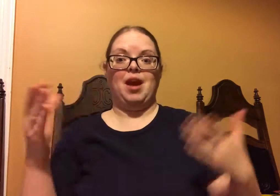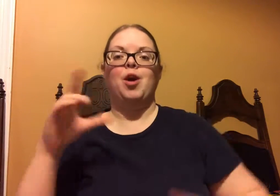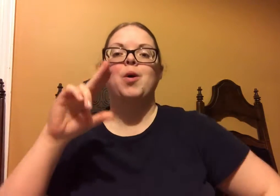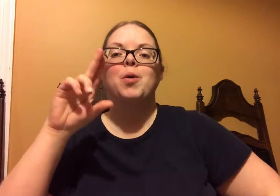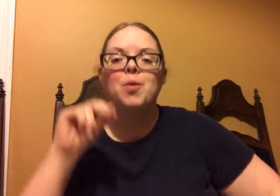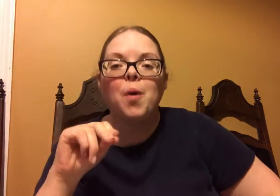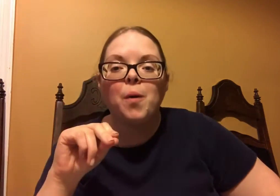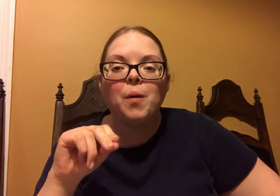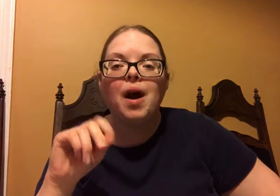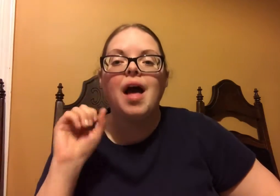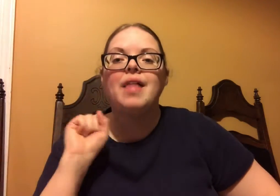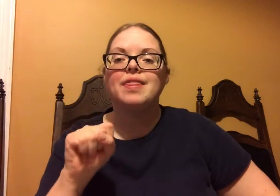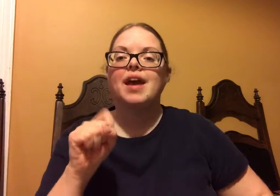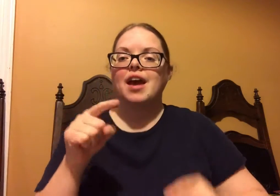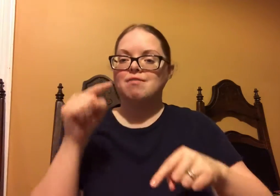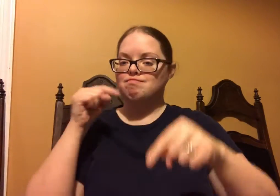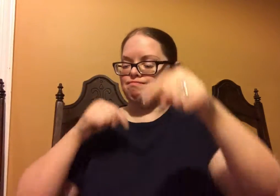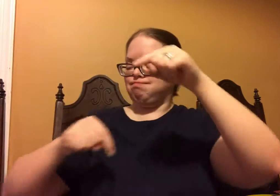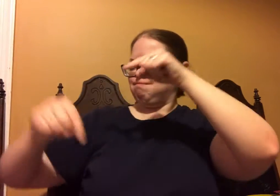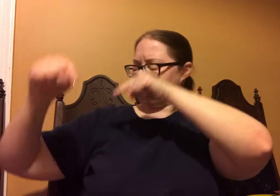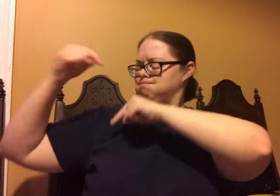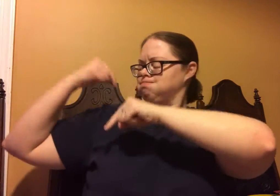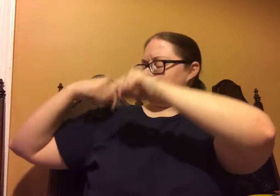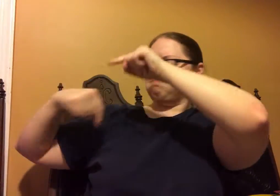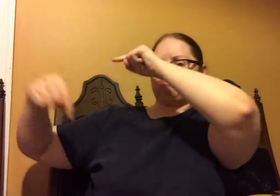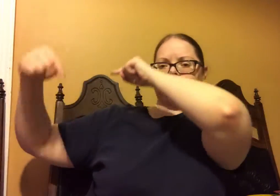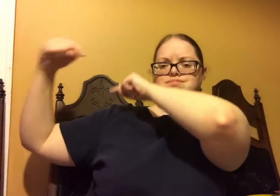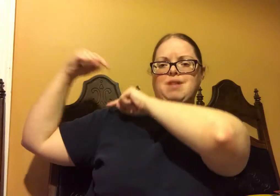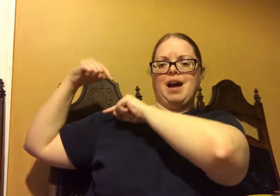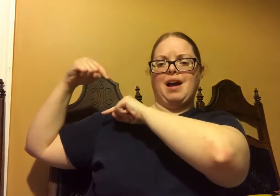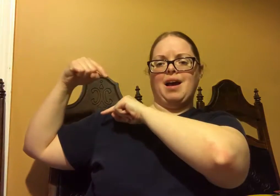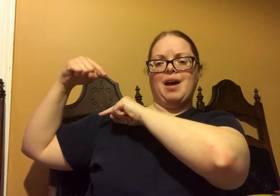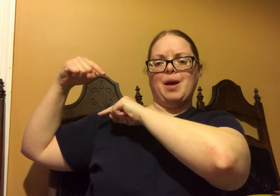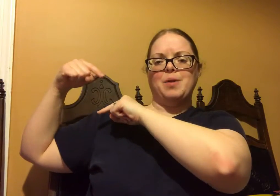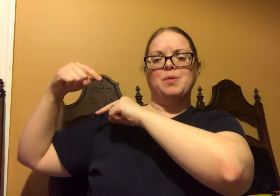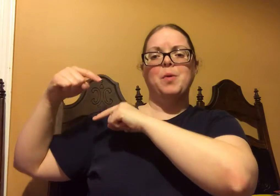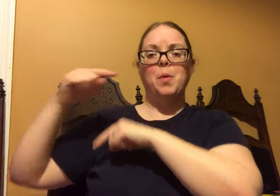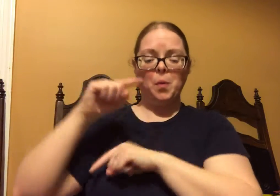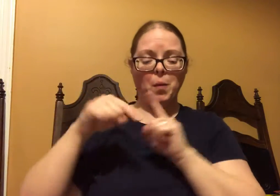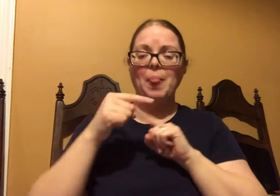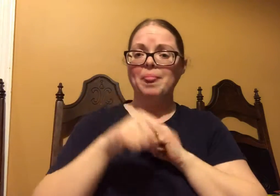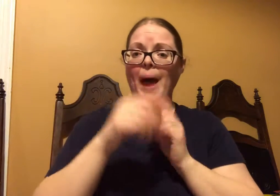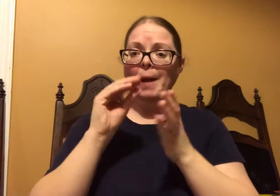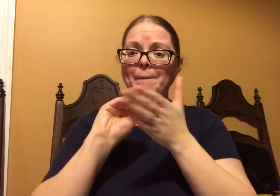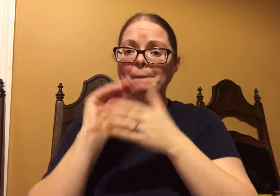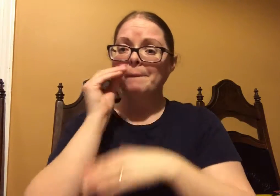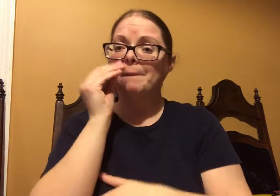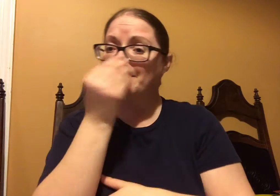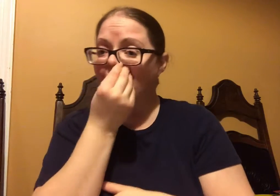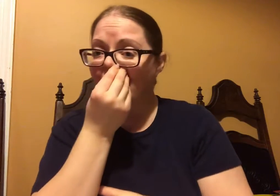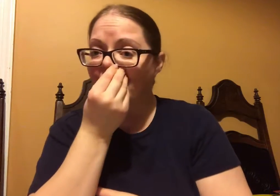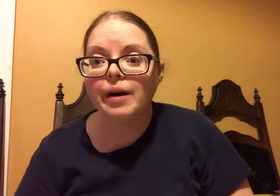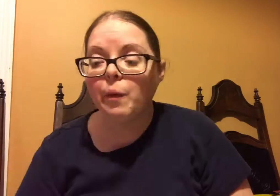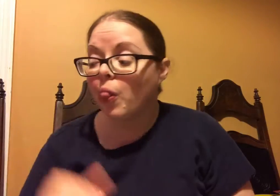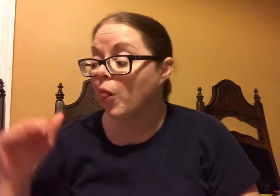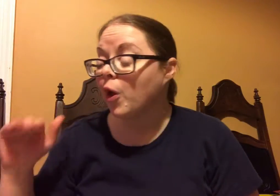It's not a random process, no, they can track it all the way back to it's seed,